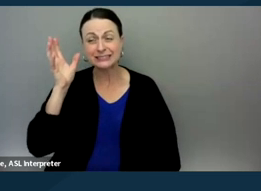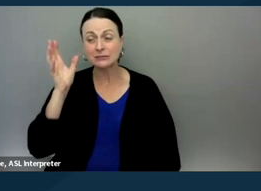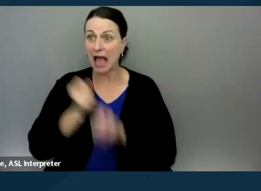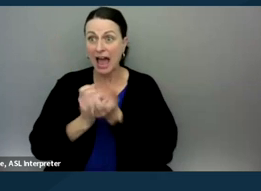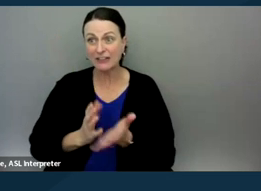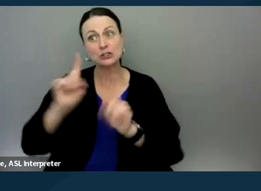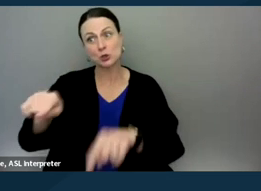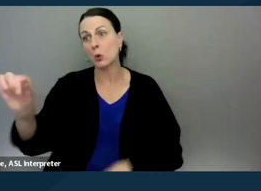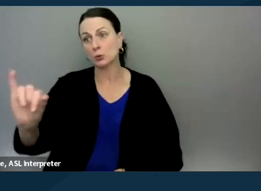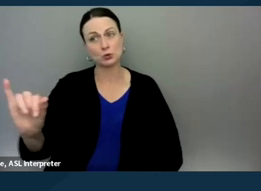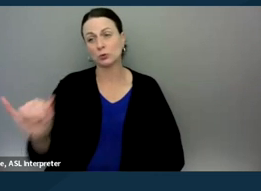because I think it's a nice